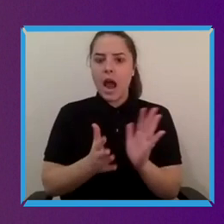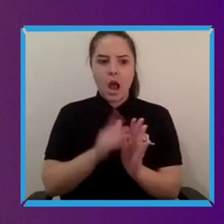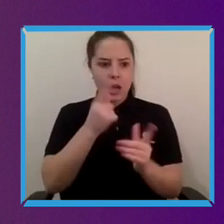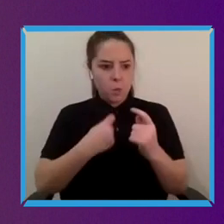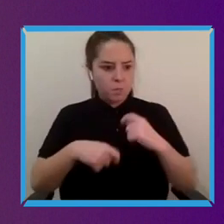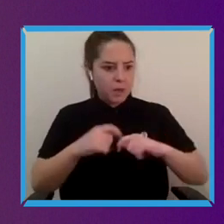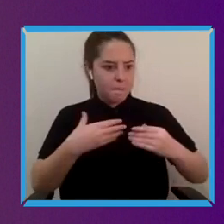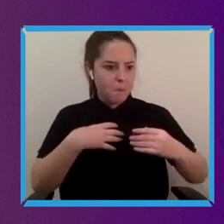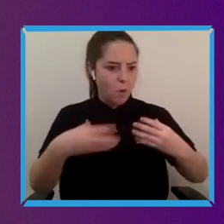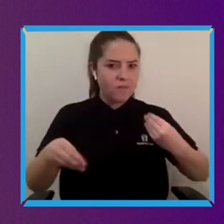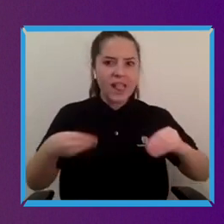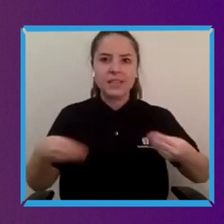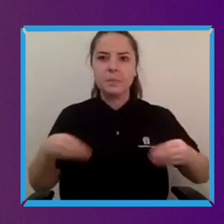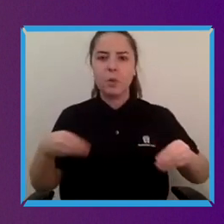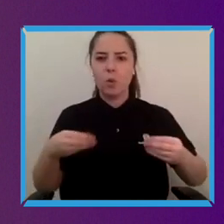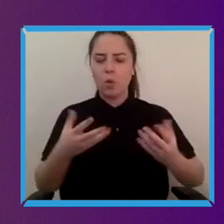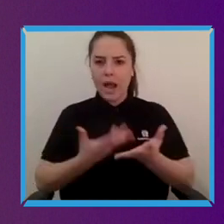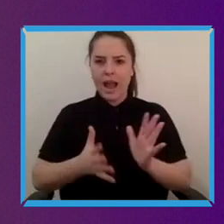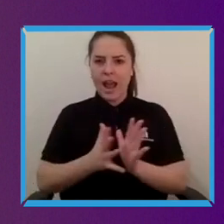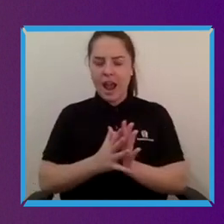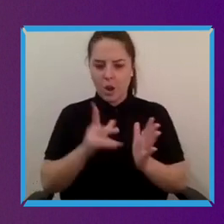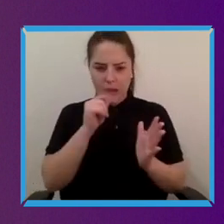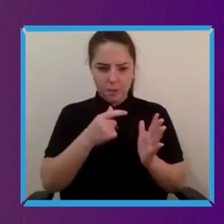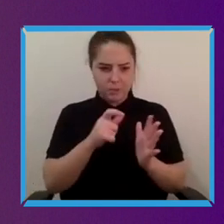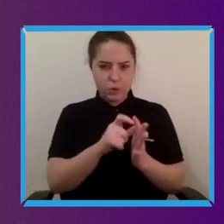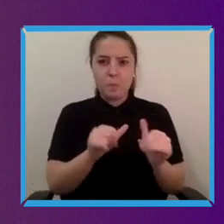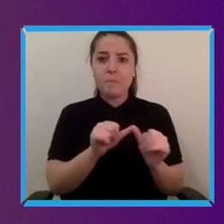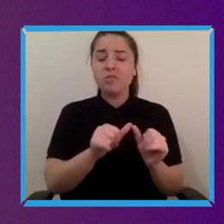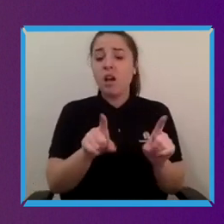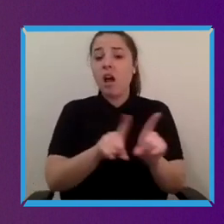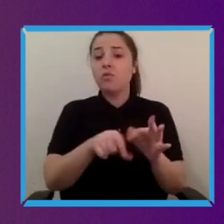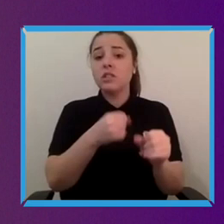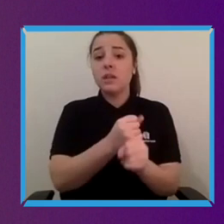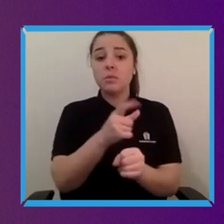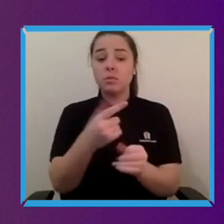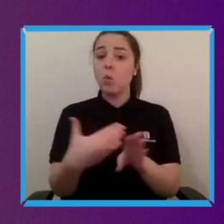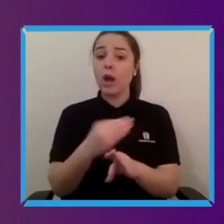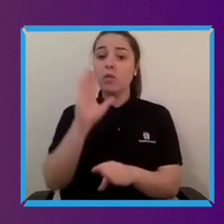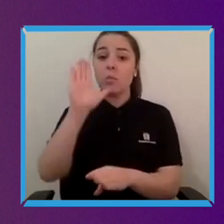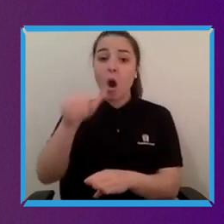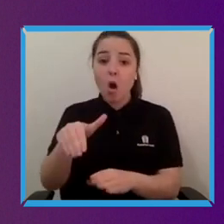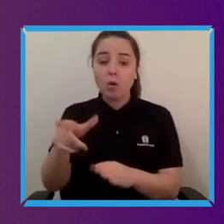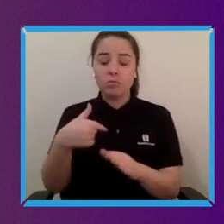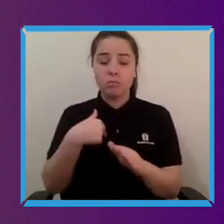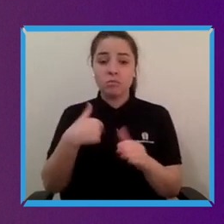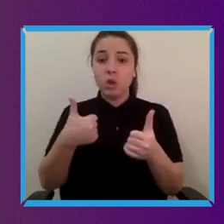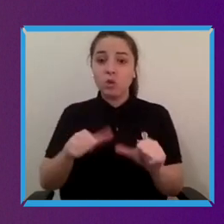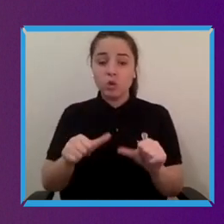so if you look for example we're all working from home we're using a variety of tech platforms we're juggling numerous commitments